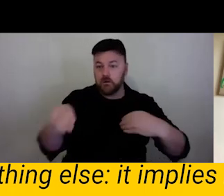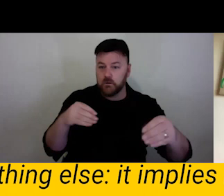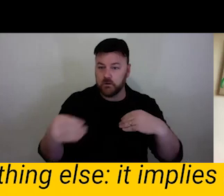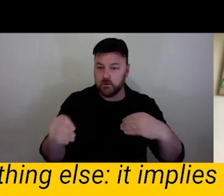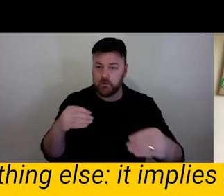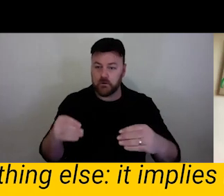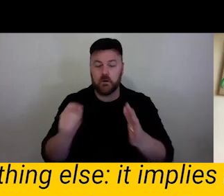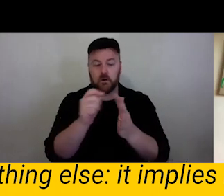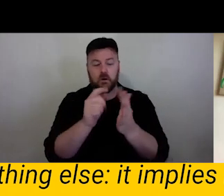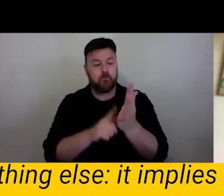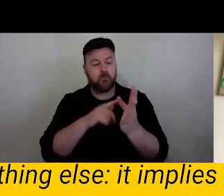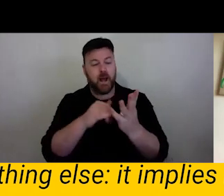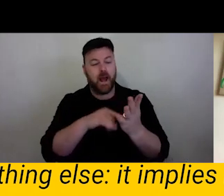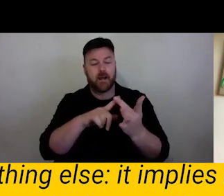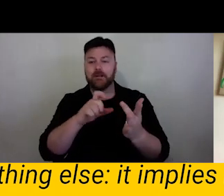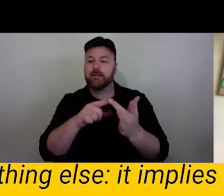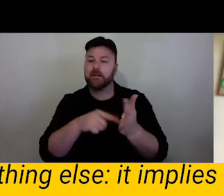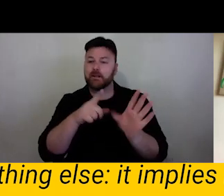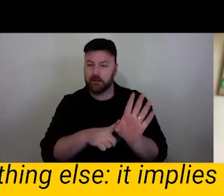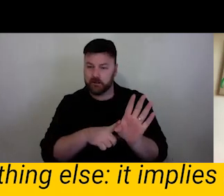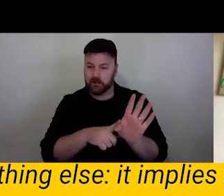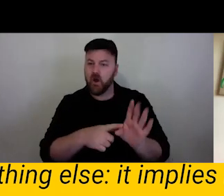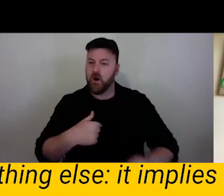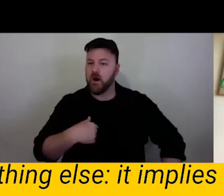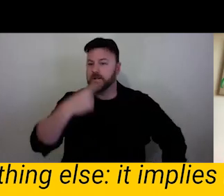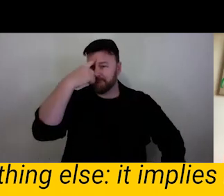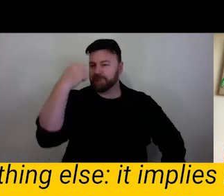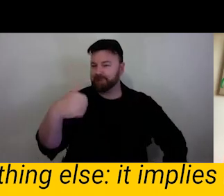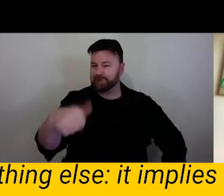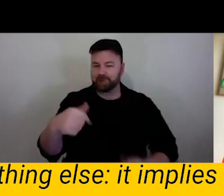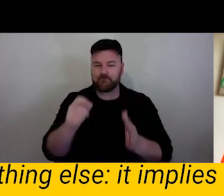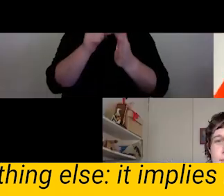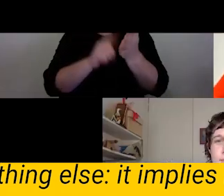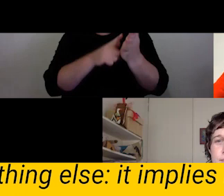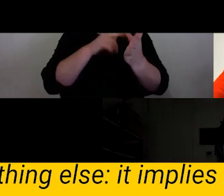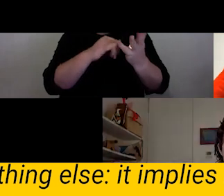is bedded in how APHIDS considers collaboration. We